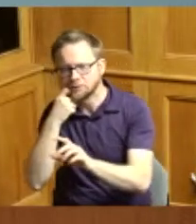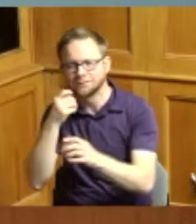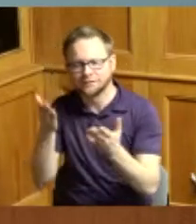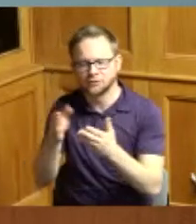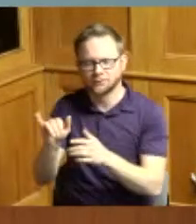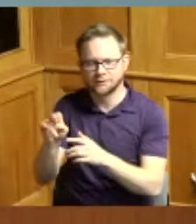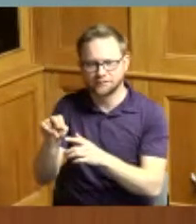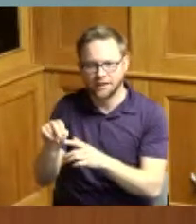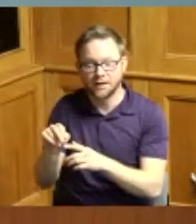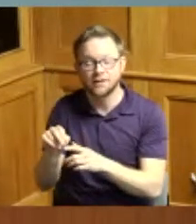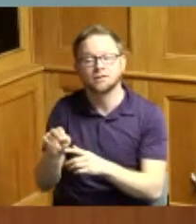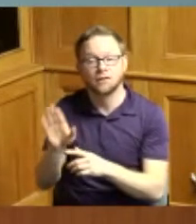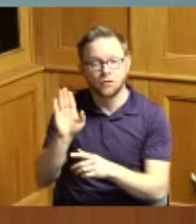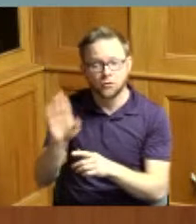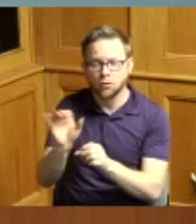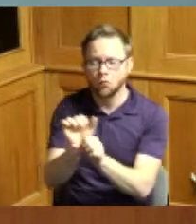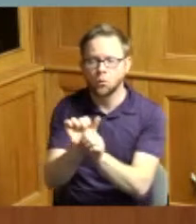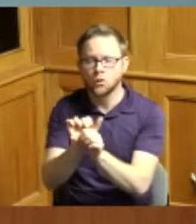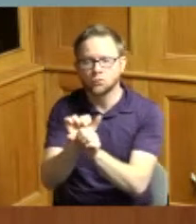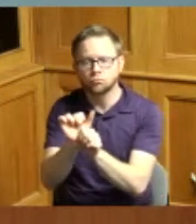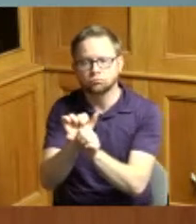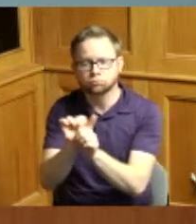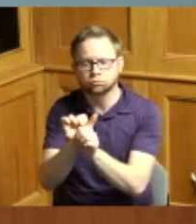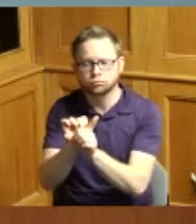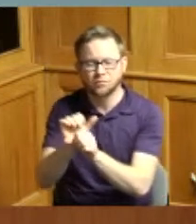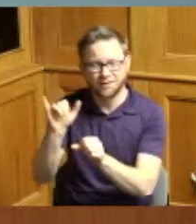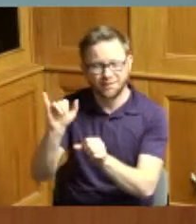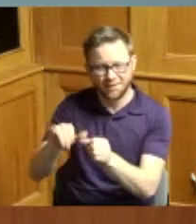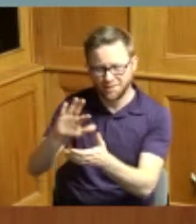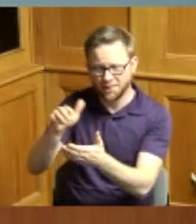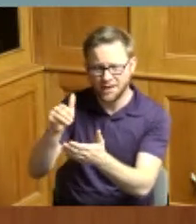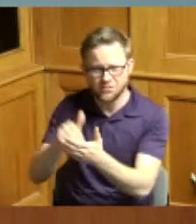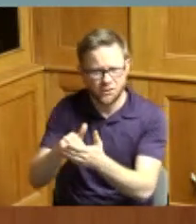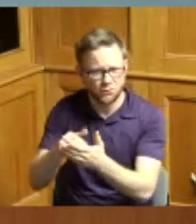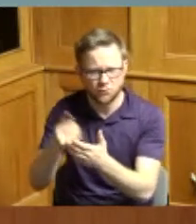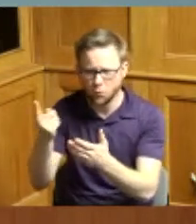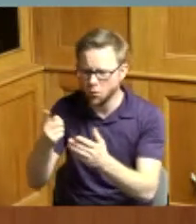tenure the Crossroads Center has been named one of the top addiction treatment centers in the county